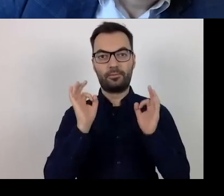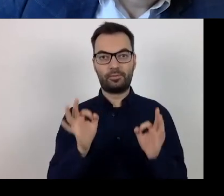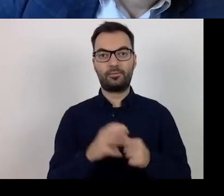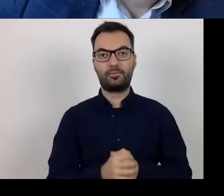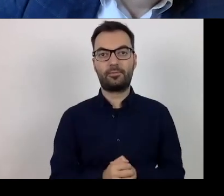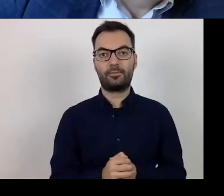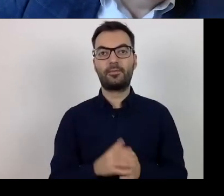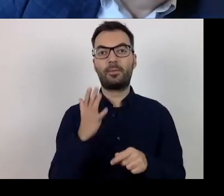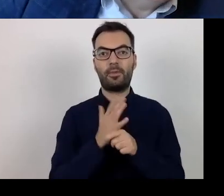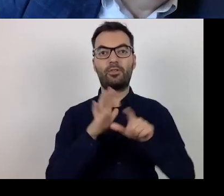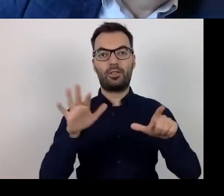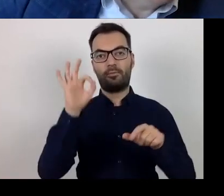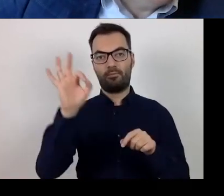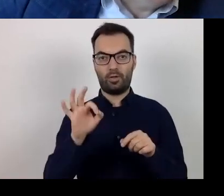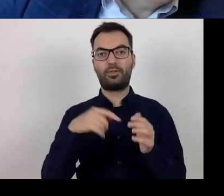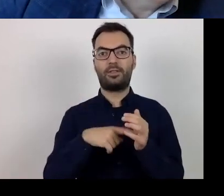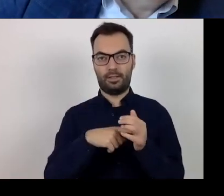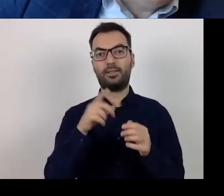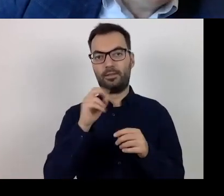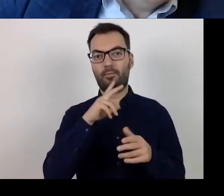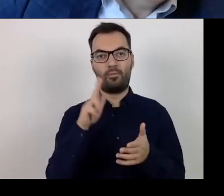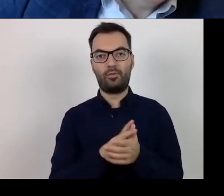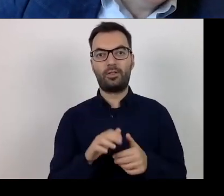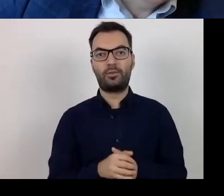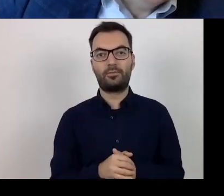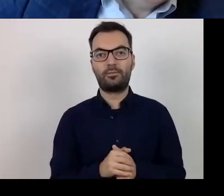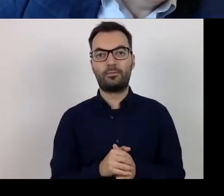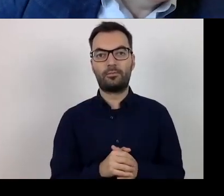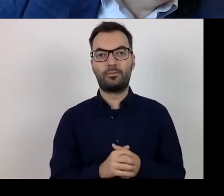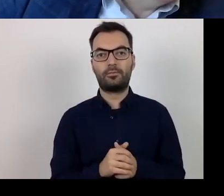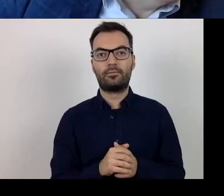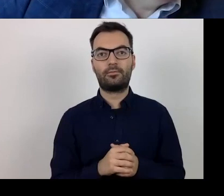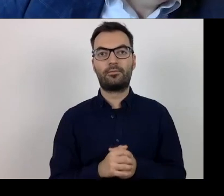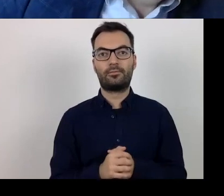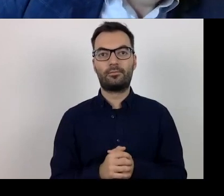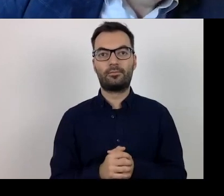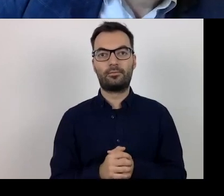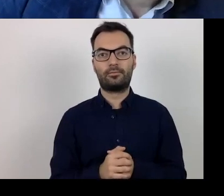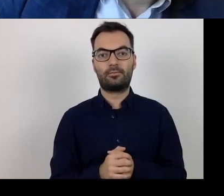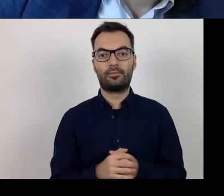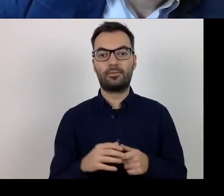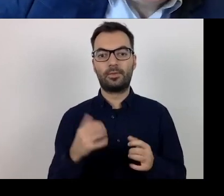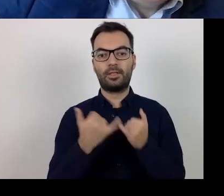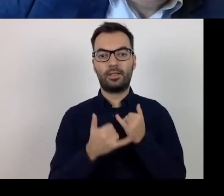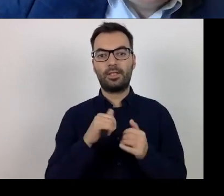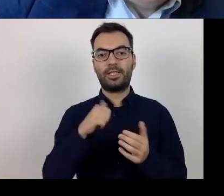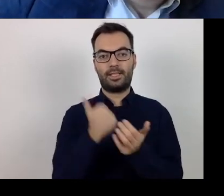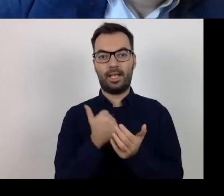57% of the respondents claimed so. "If the trainee is absent because of the need to look after a child,